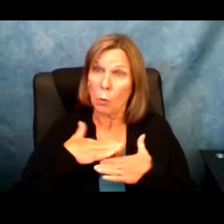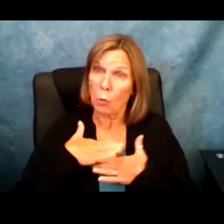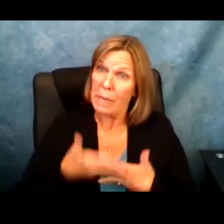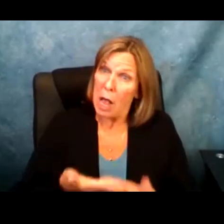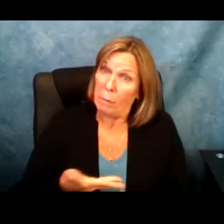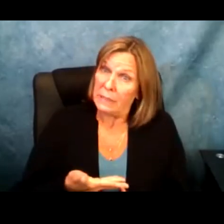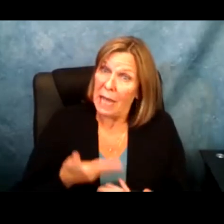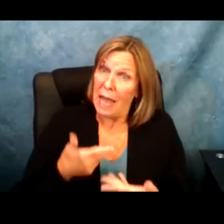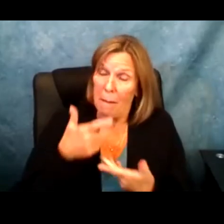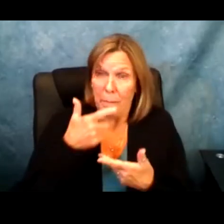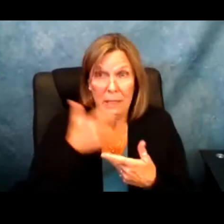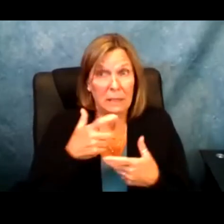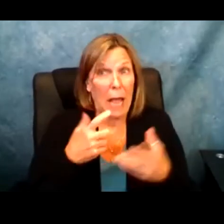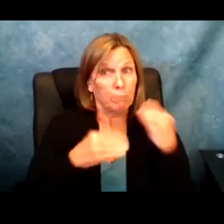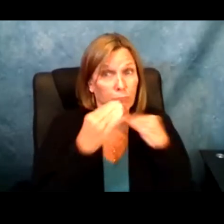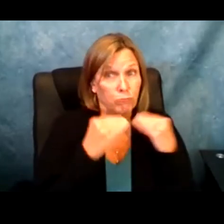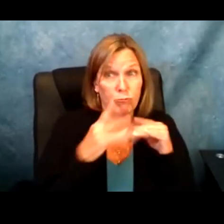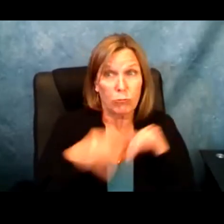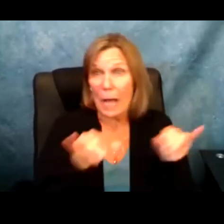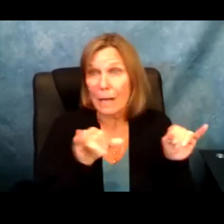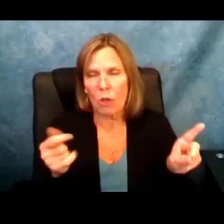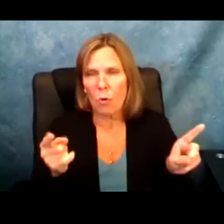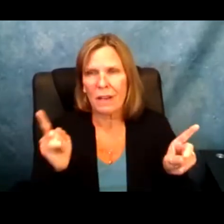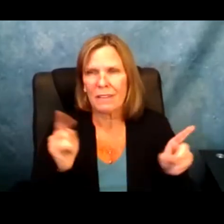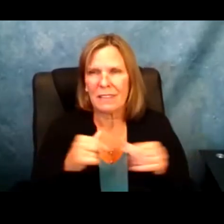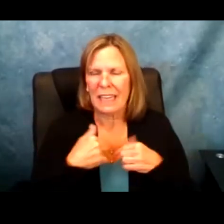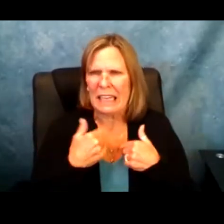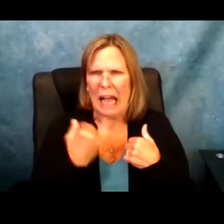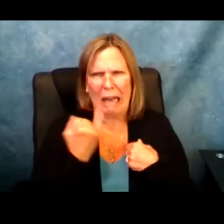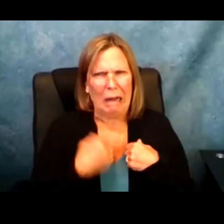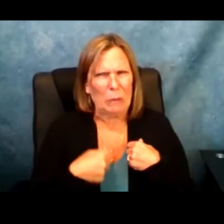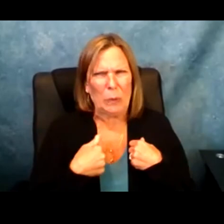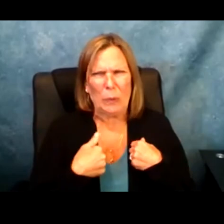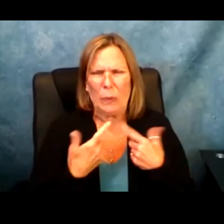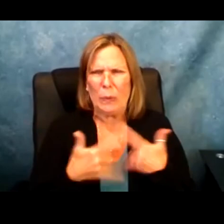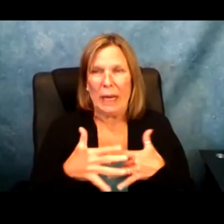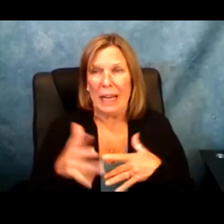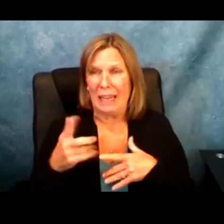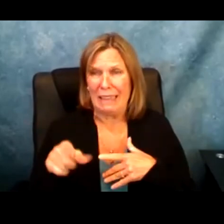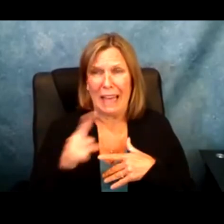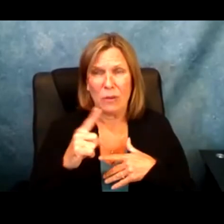choke and cough and it just really started to make me upset because I couldn't eat like